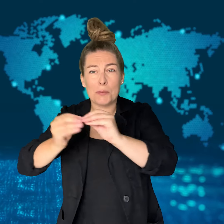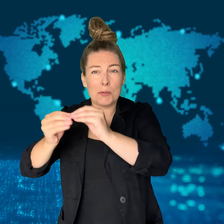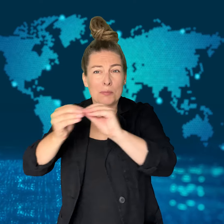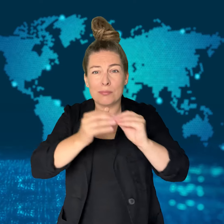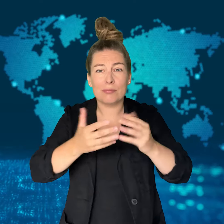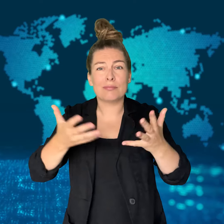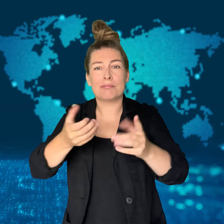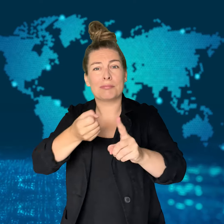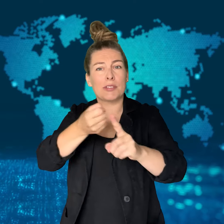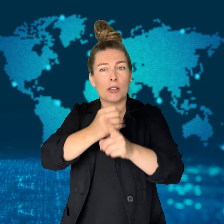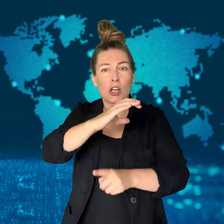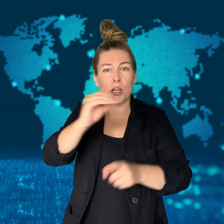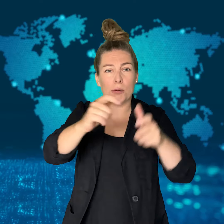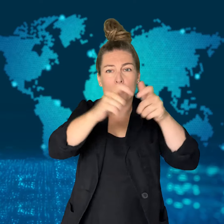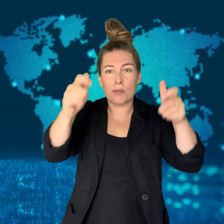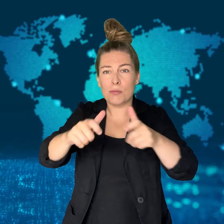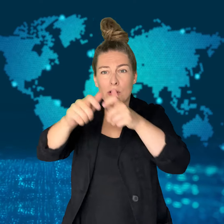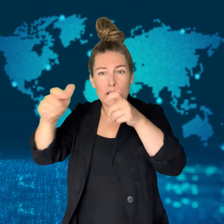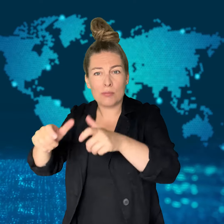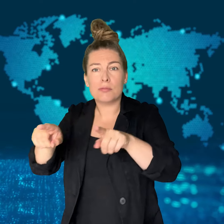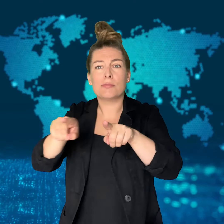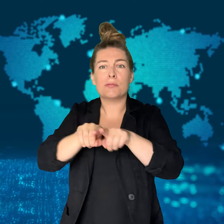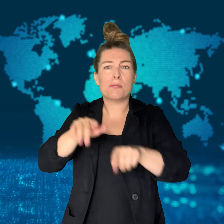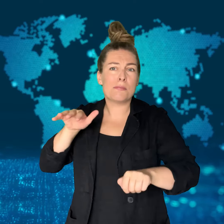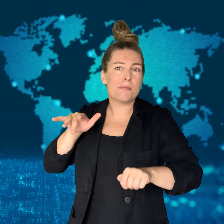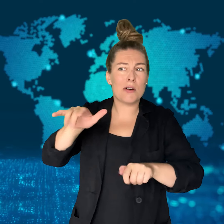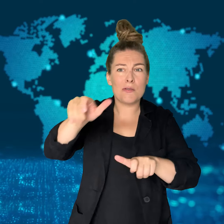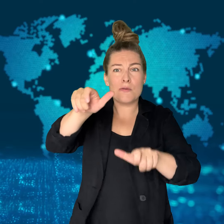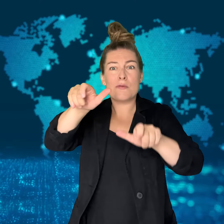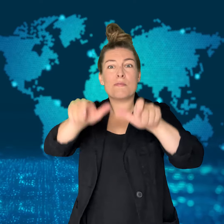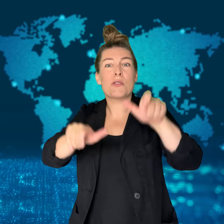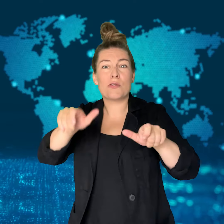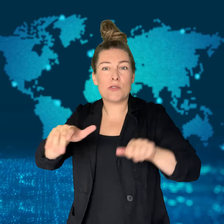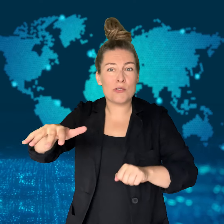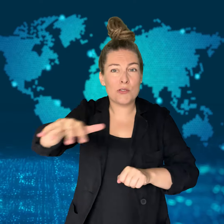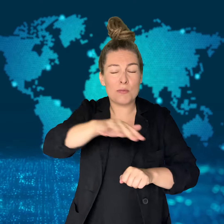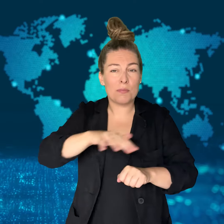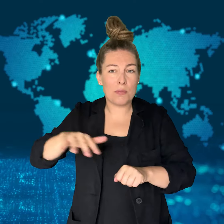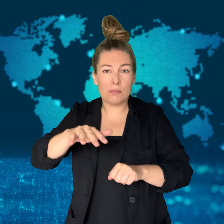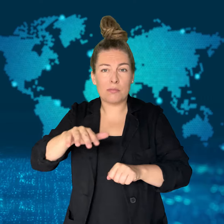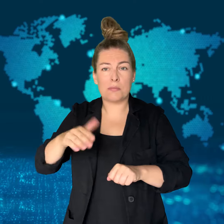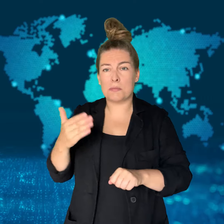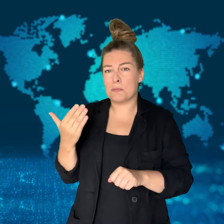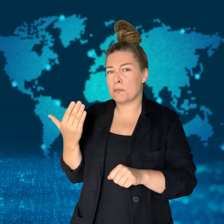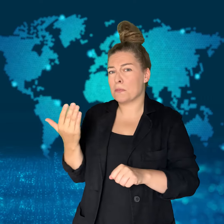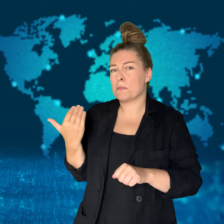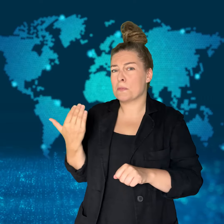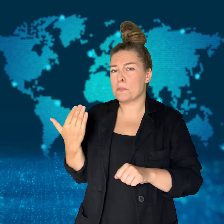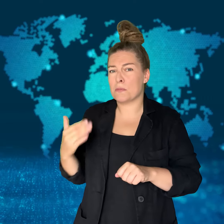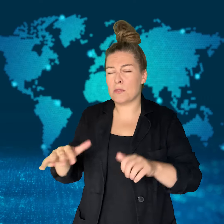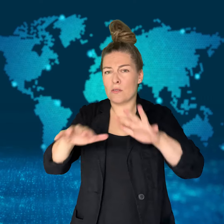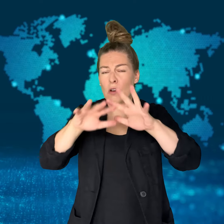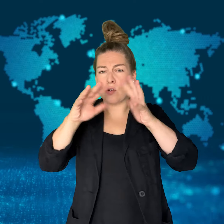impacting many companies and millions of customers.